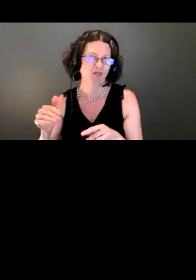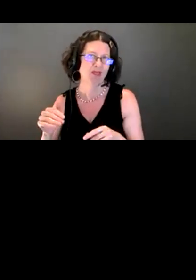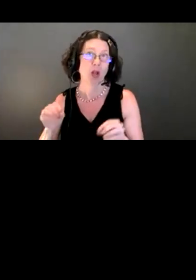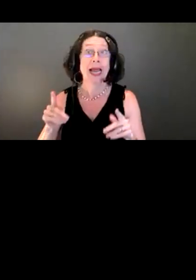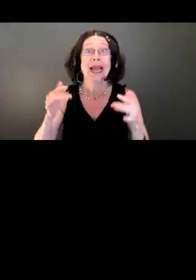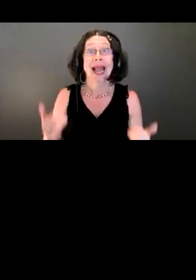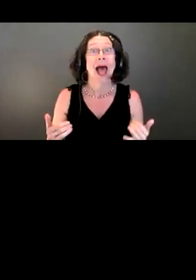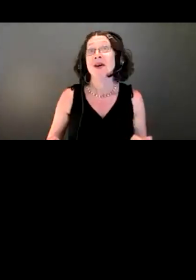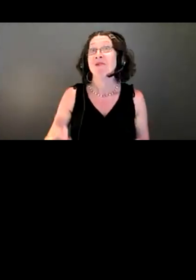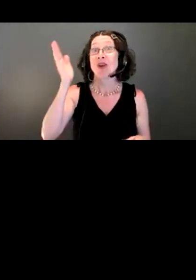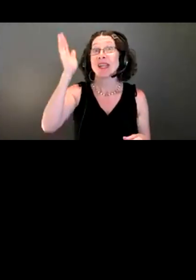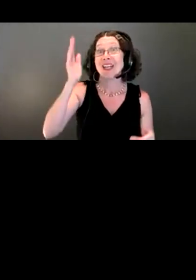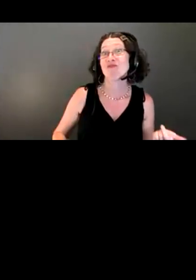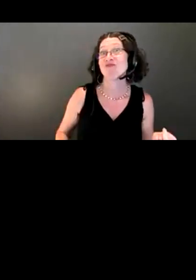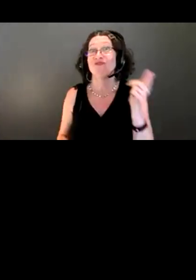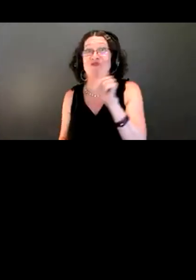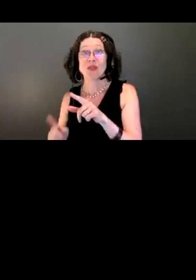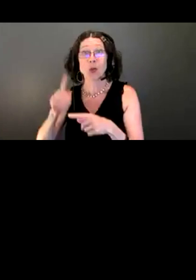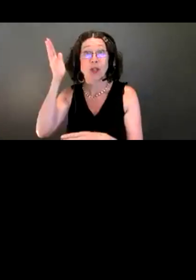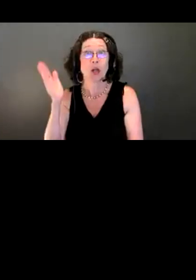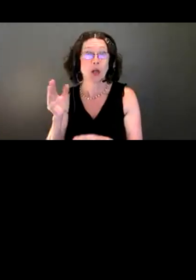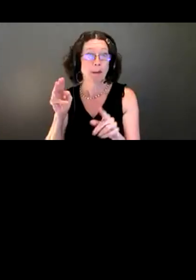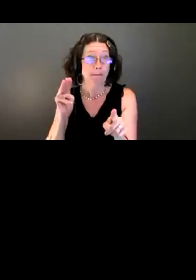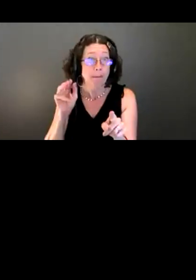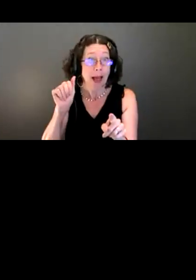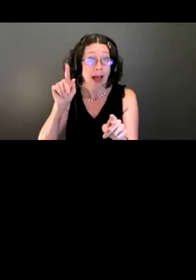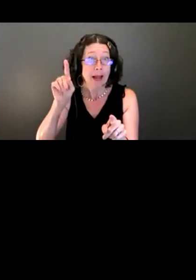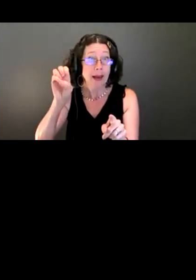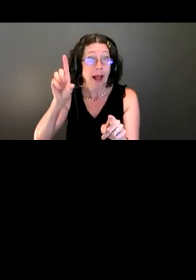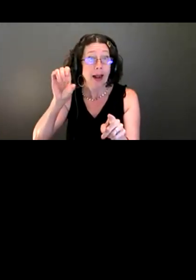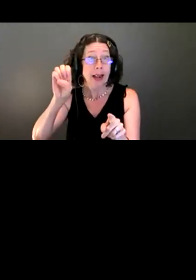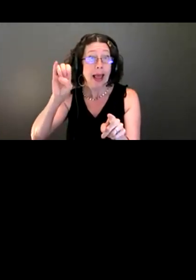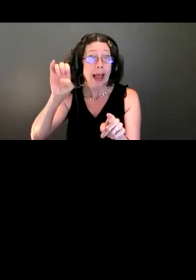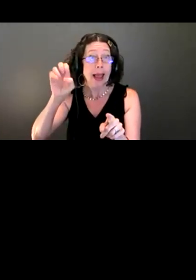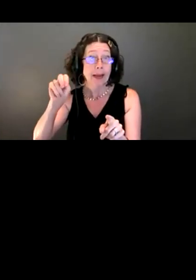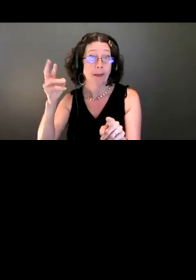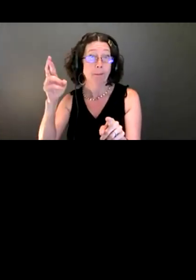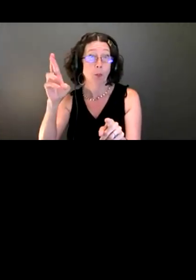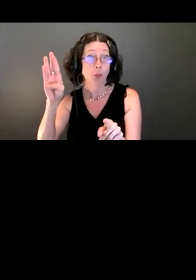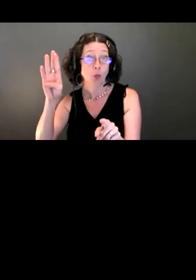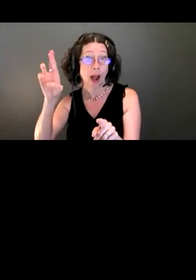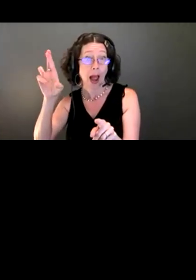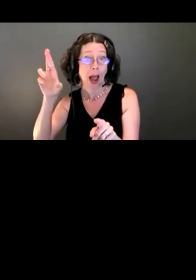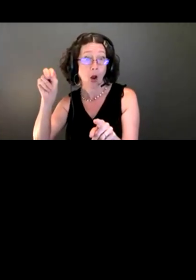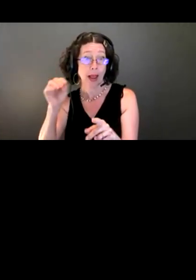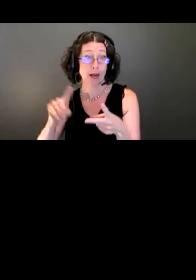presenters this evening, Madeleine Brown and Monica Van der Vieren. Hi, everyone.